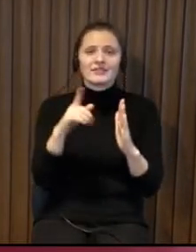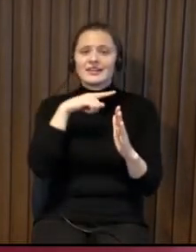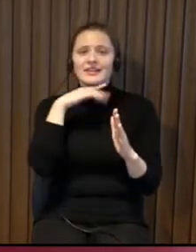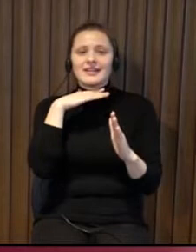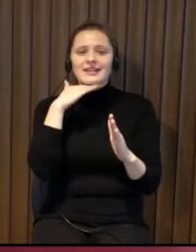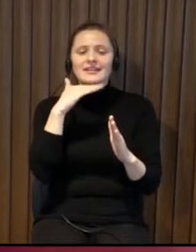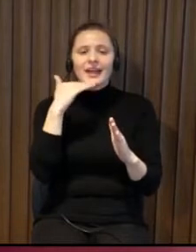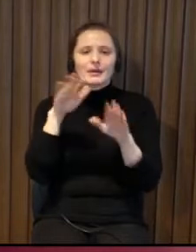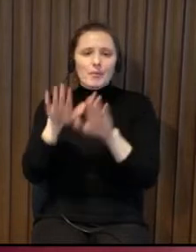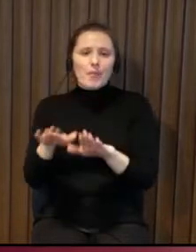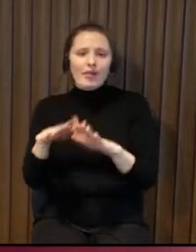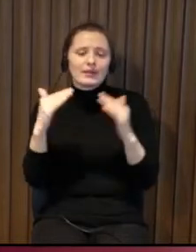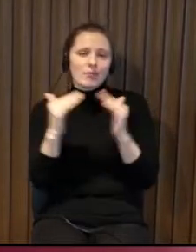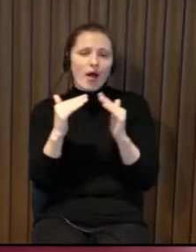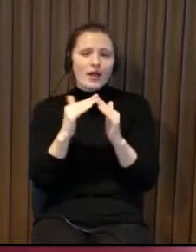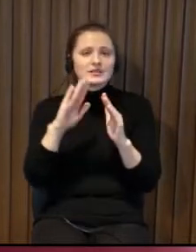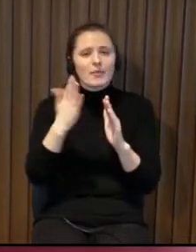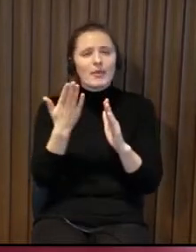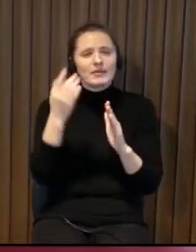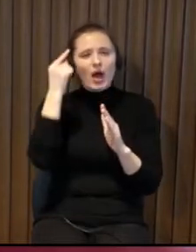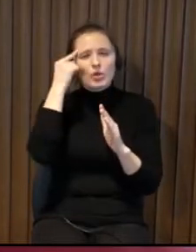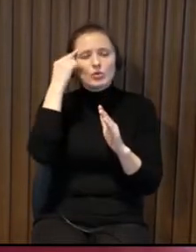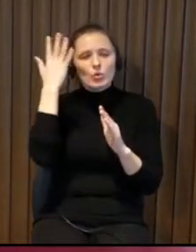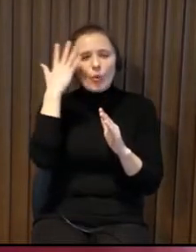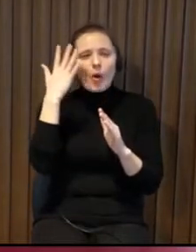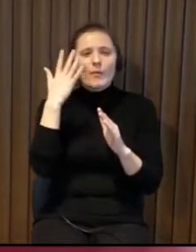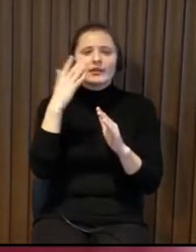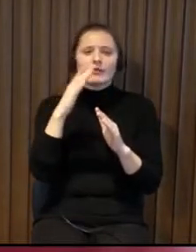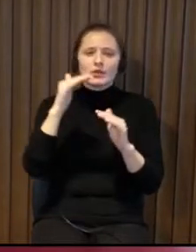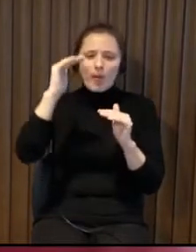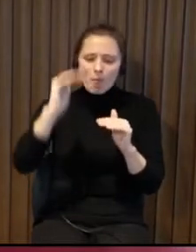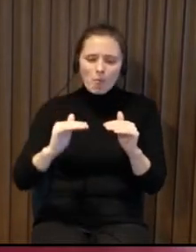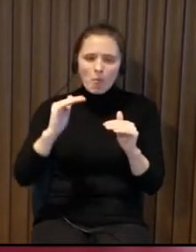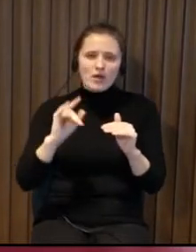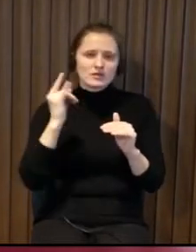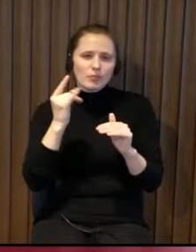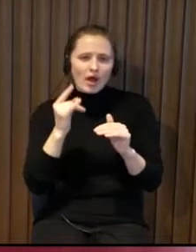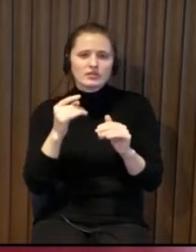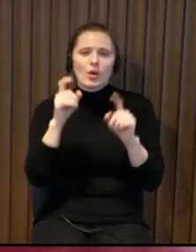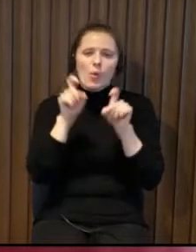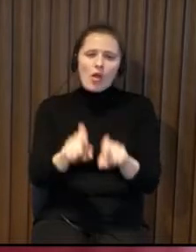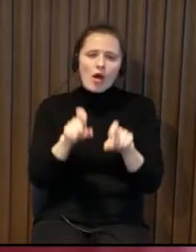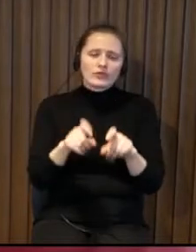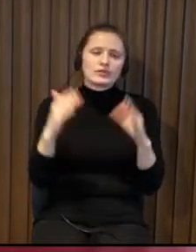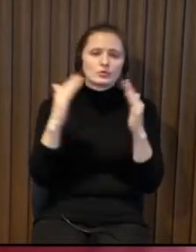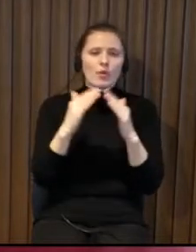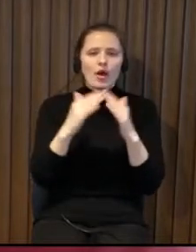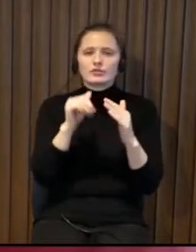same goal we want to access the buildings and they also don't want to stay at home this ideology that